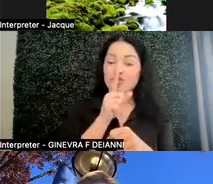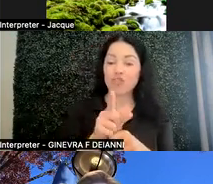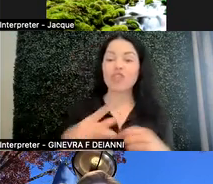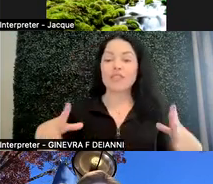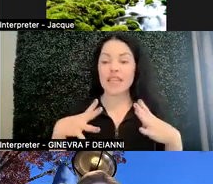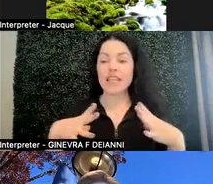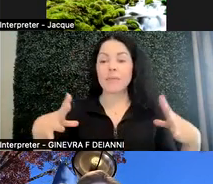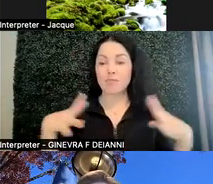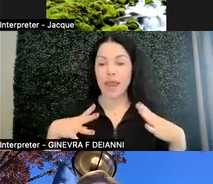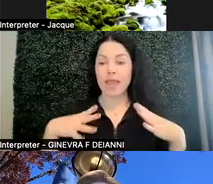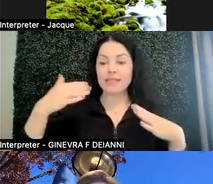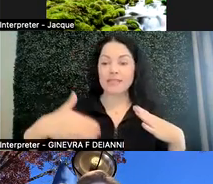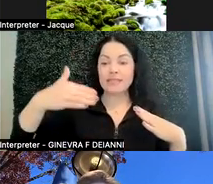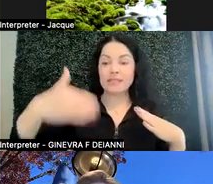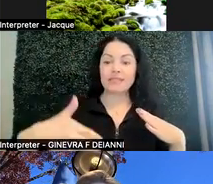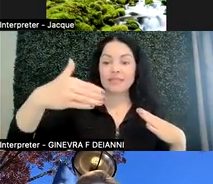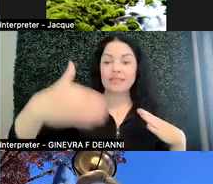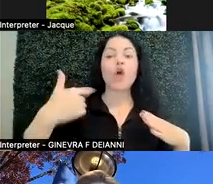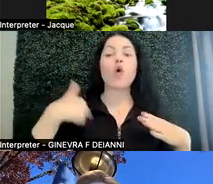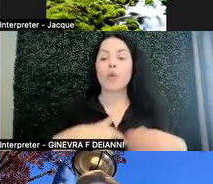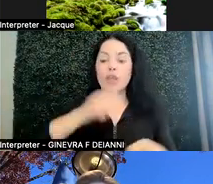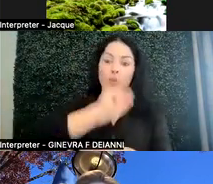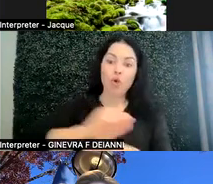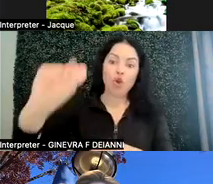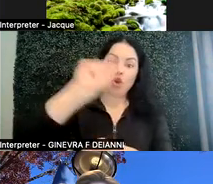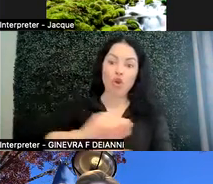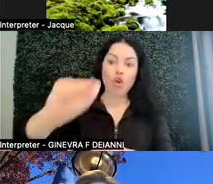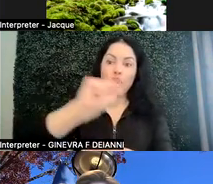And so you want to make sure--